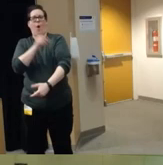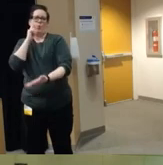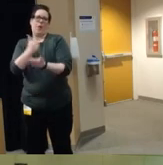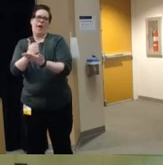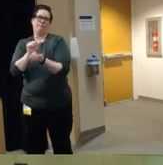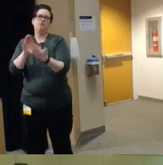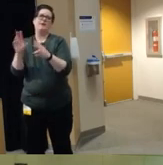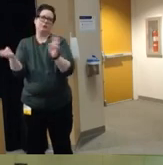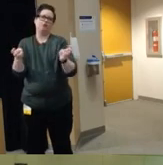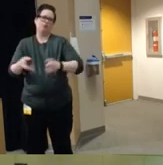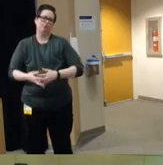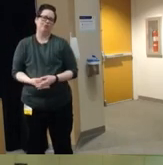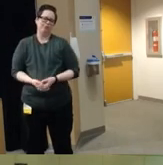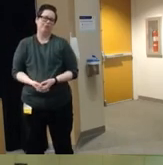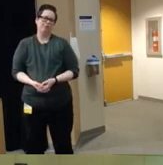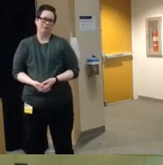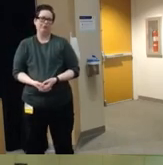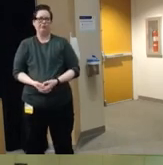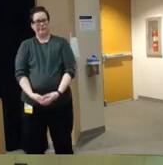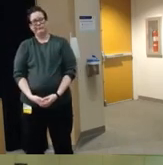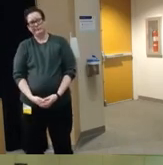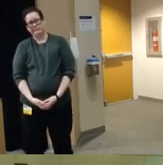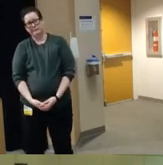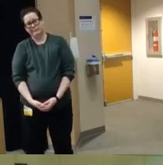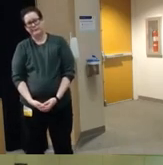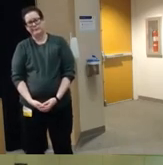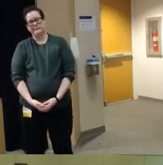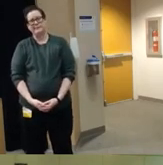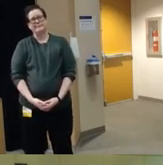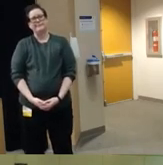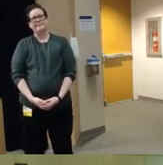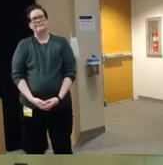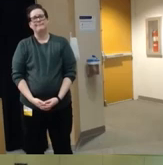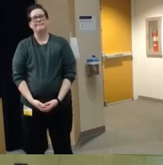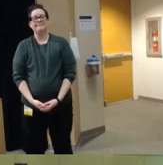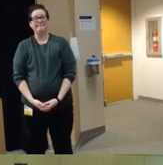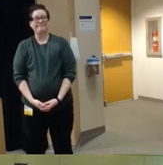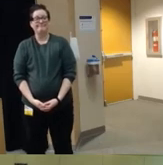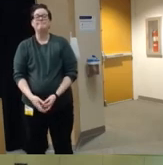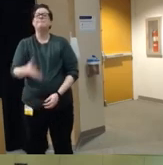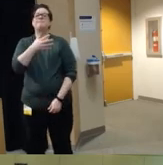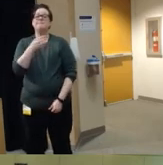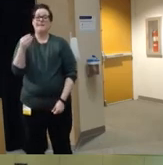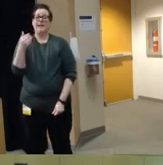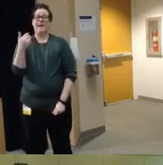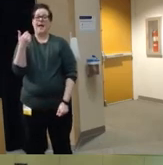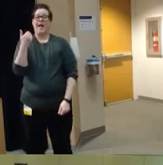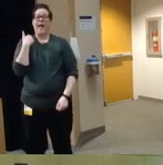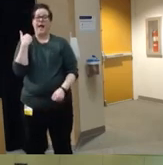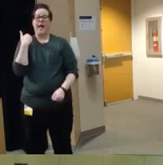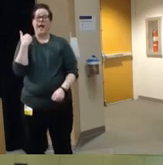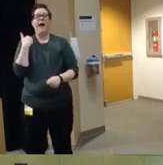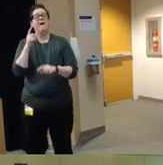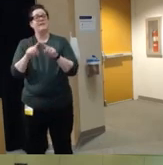epidemic um they also have a series of recorded lectures um from experts in the